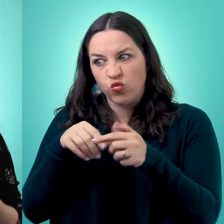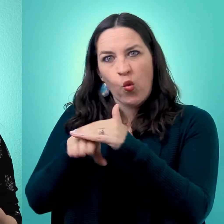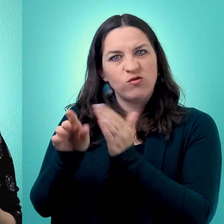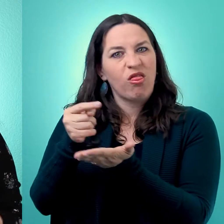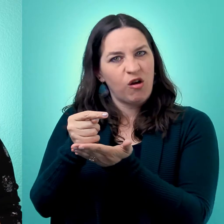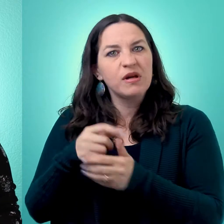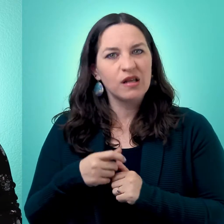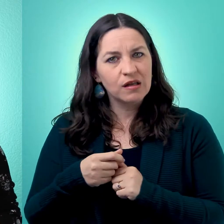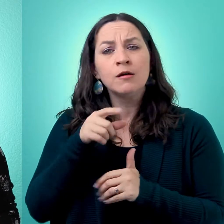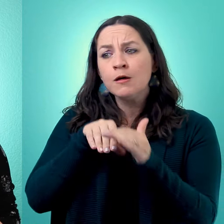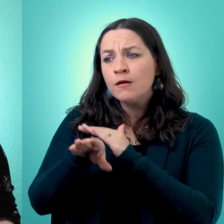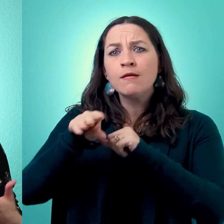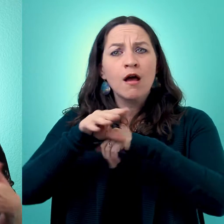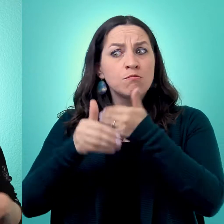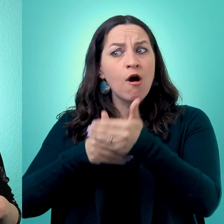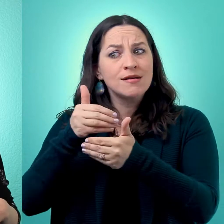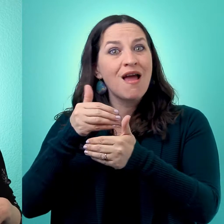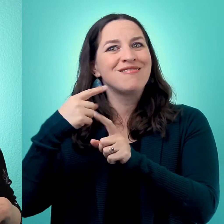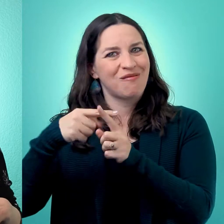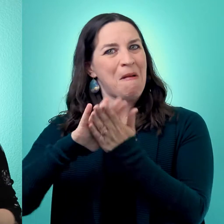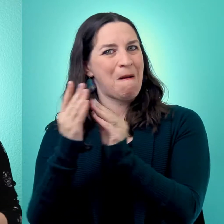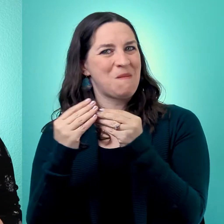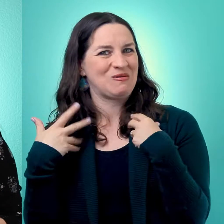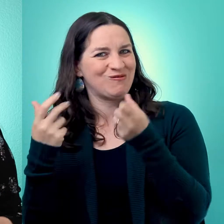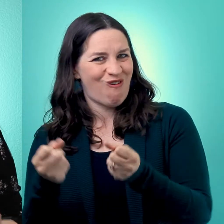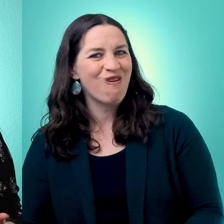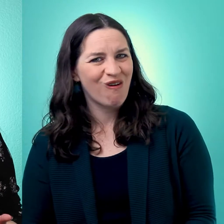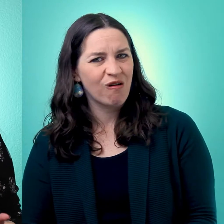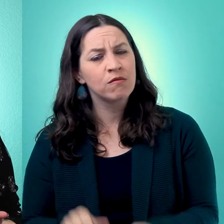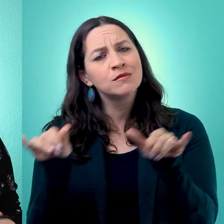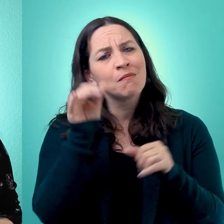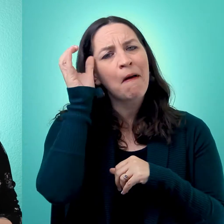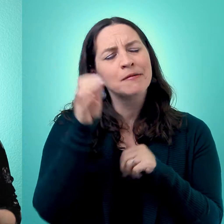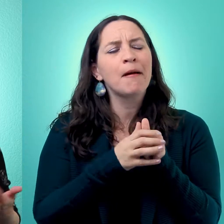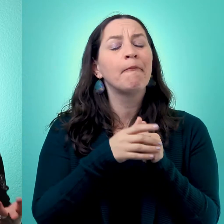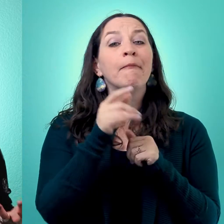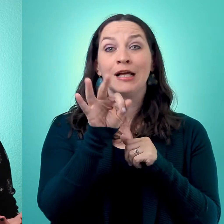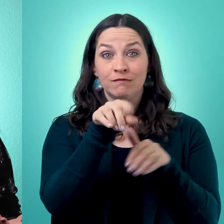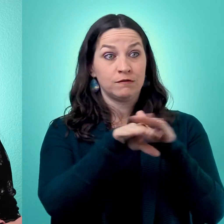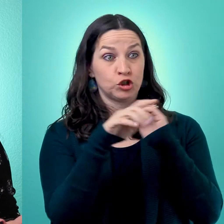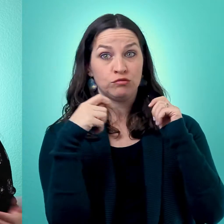And the process of therapy actually strengthens you. So that would be a little bit like saying going to the gym makes you weak.